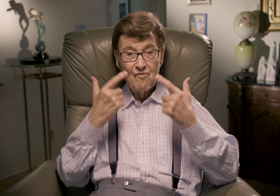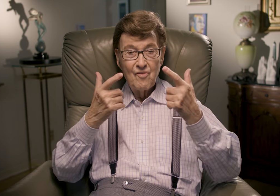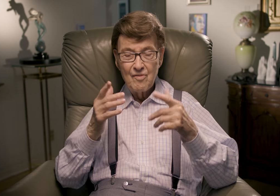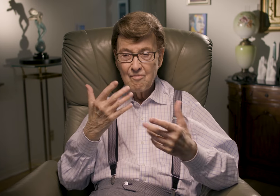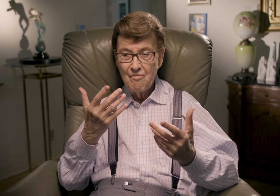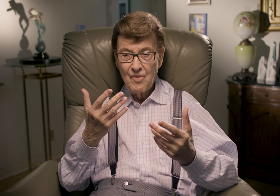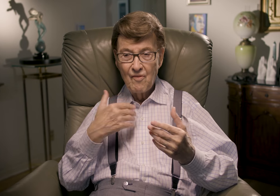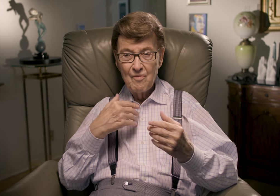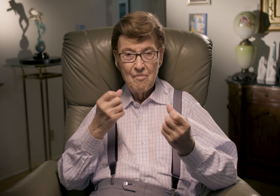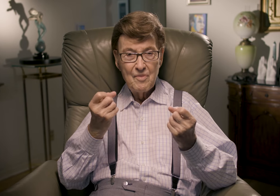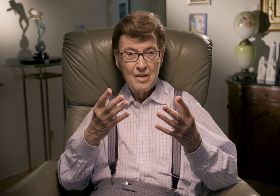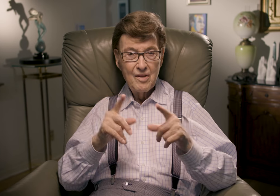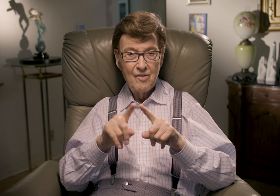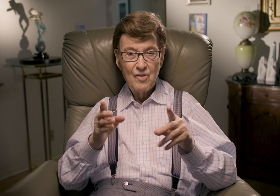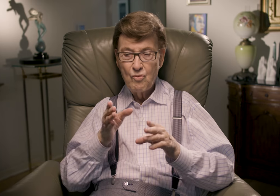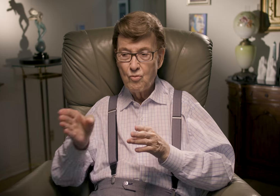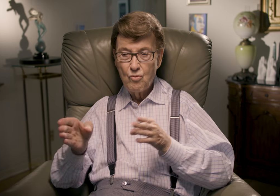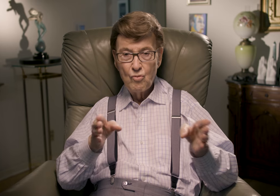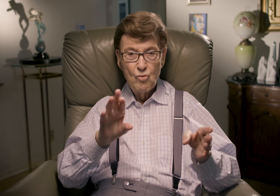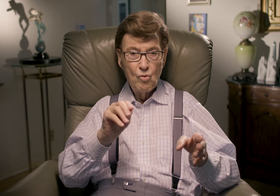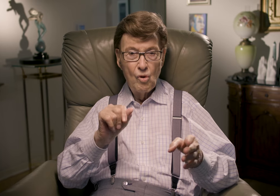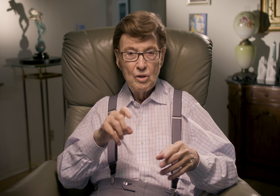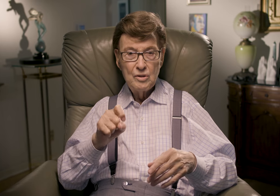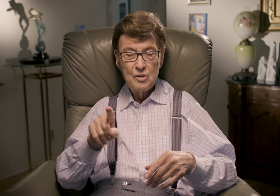Life has many different roads.